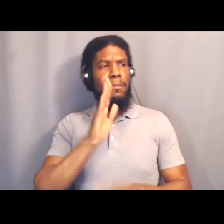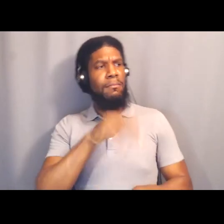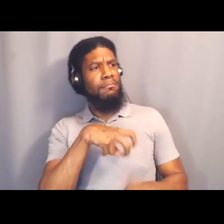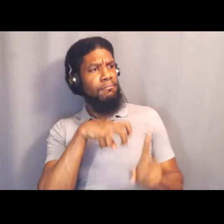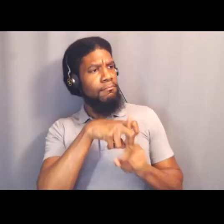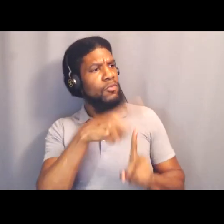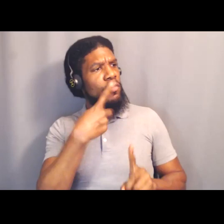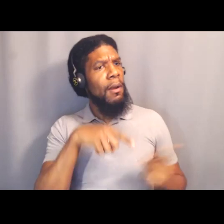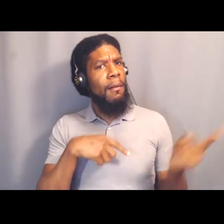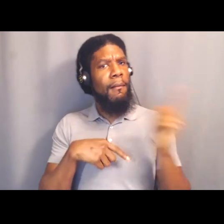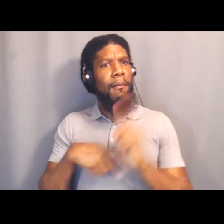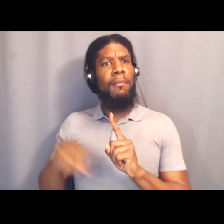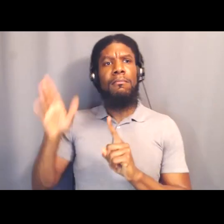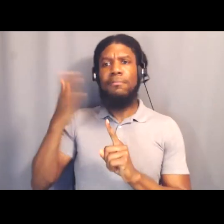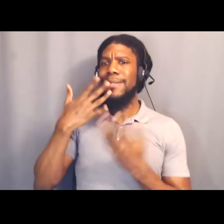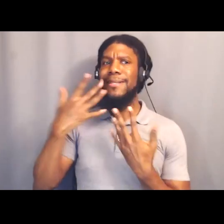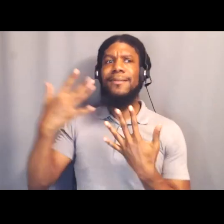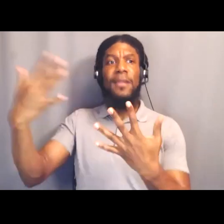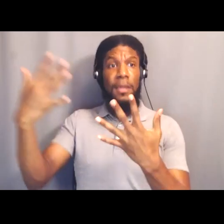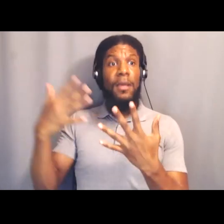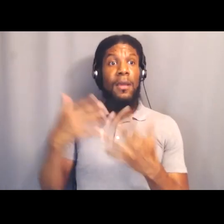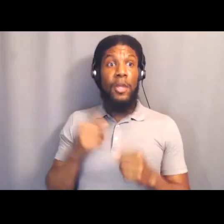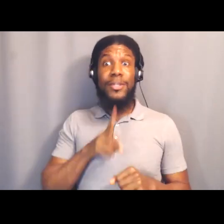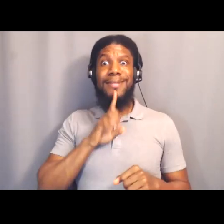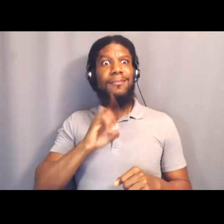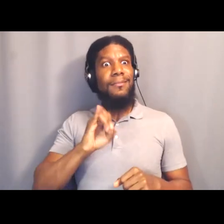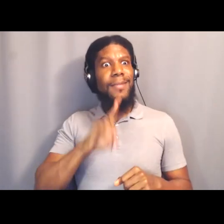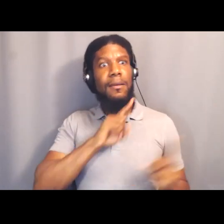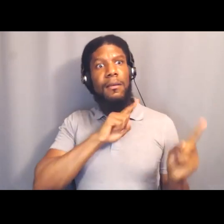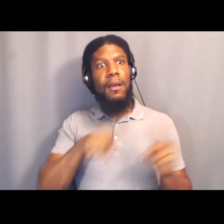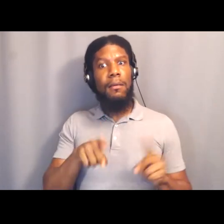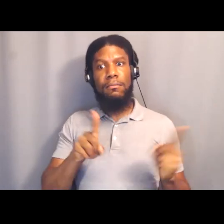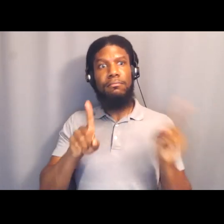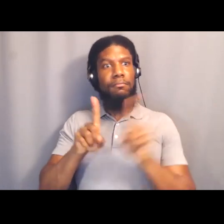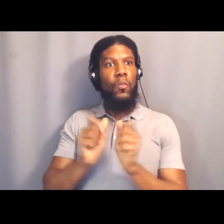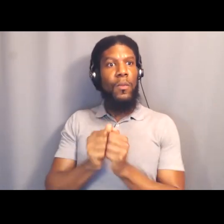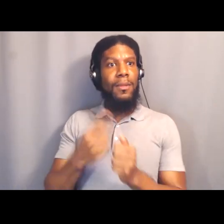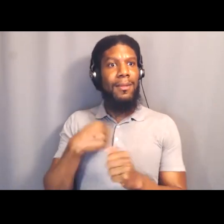And she came out with us on Sunday and she sang so beautifully,